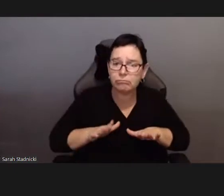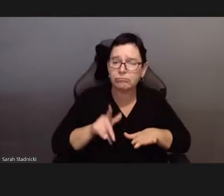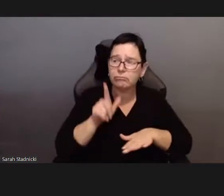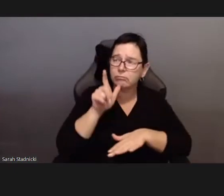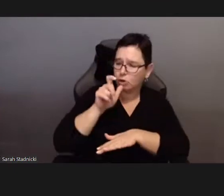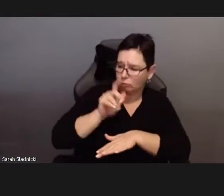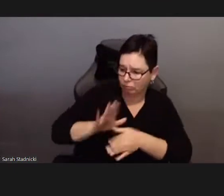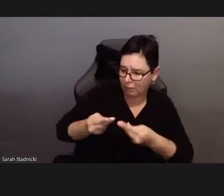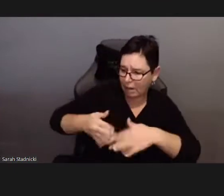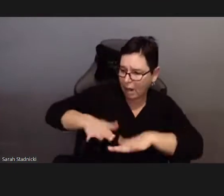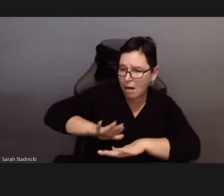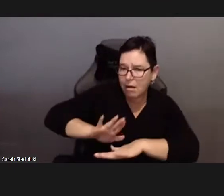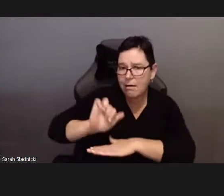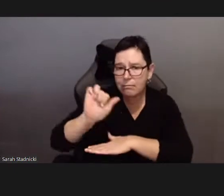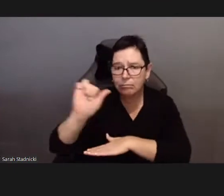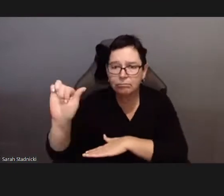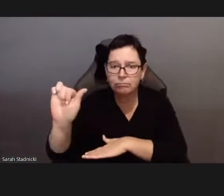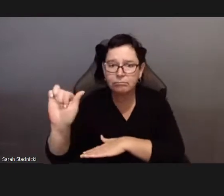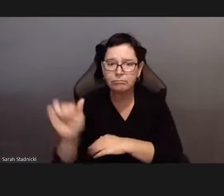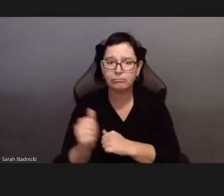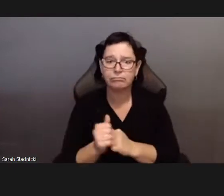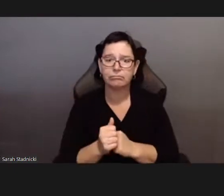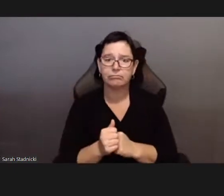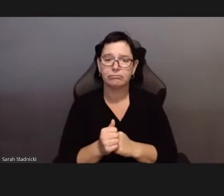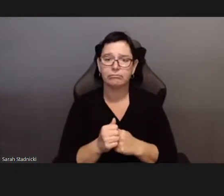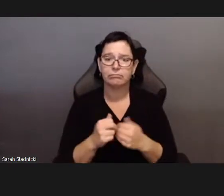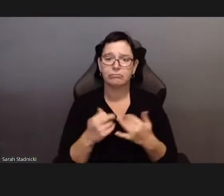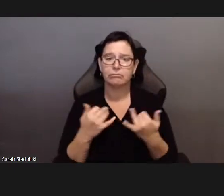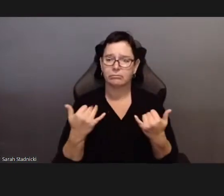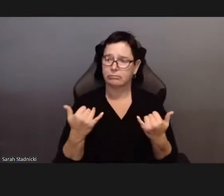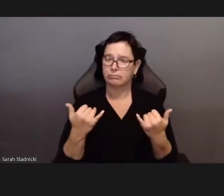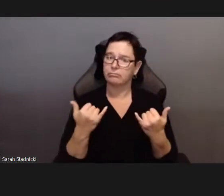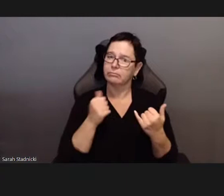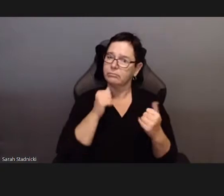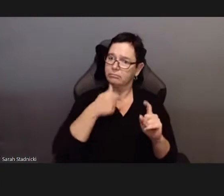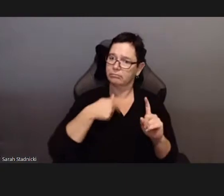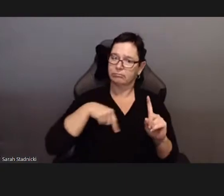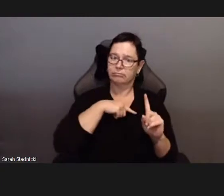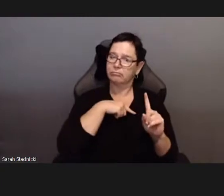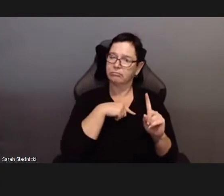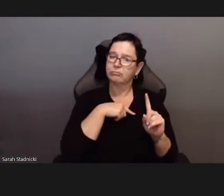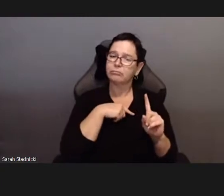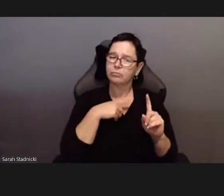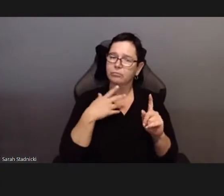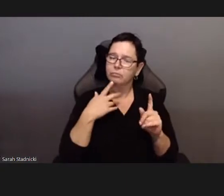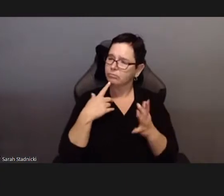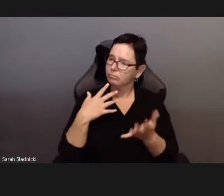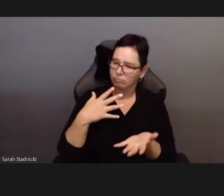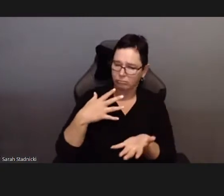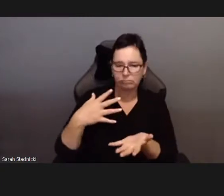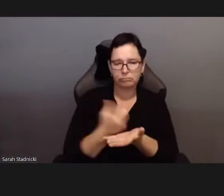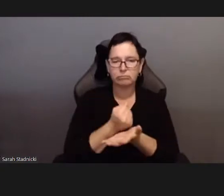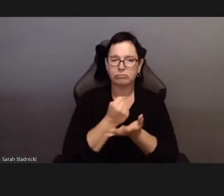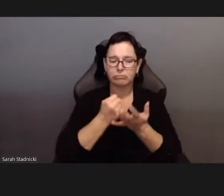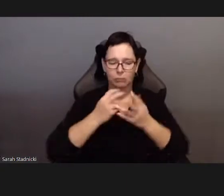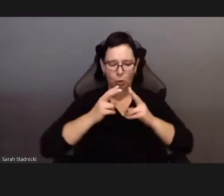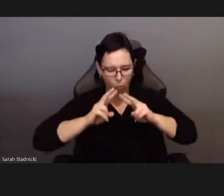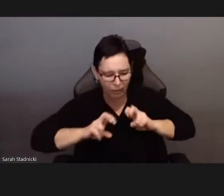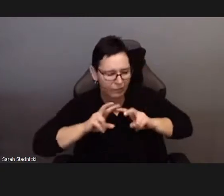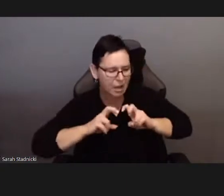The purpose of the land acknowledgement is to help us pause and recognize the territory we are on.